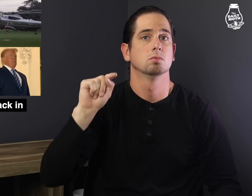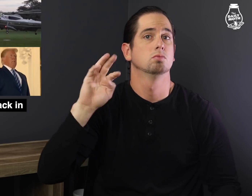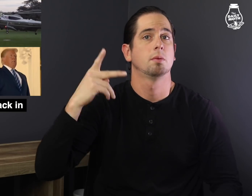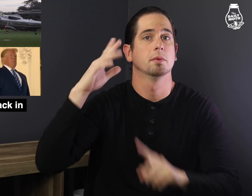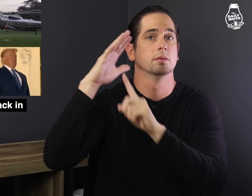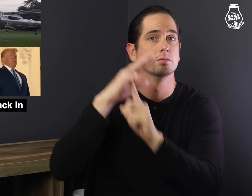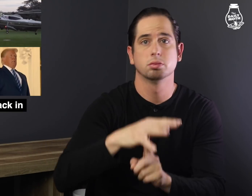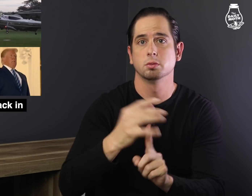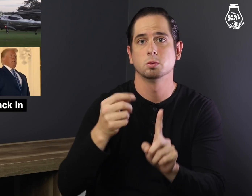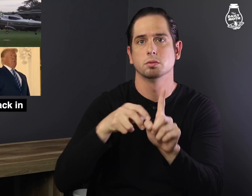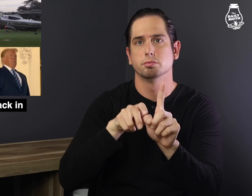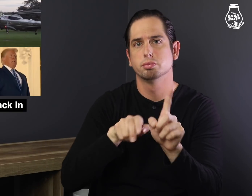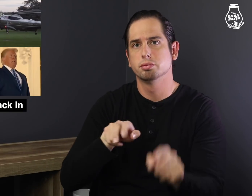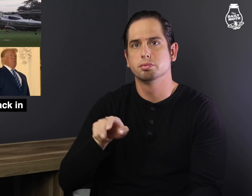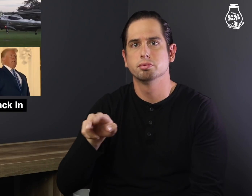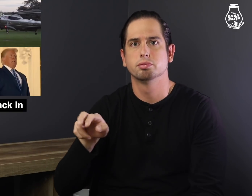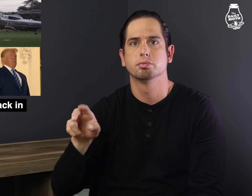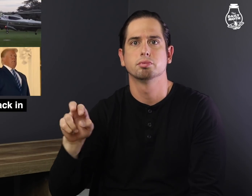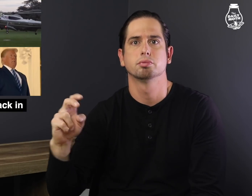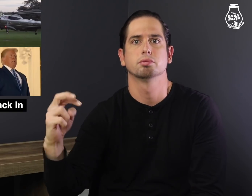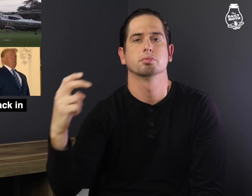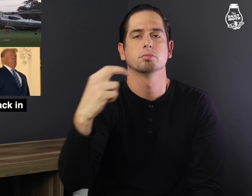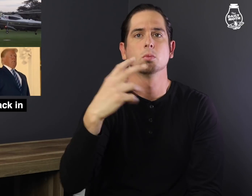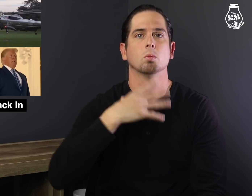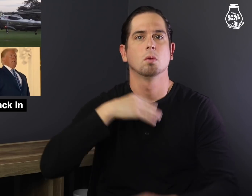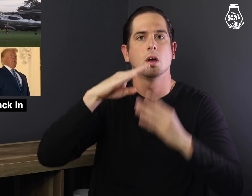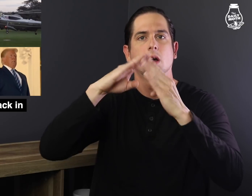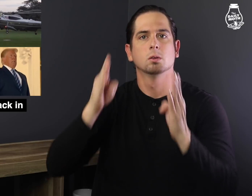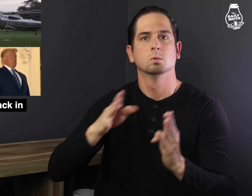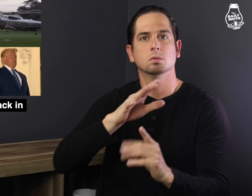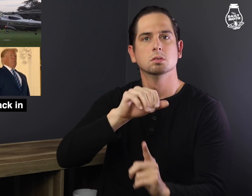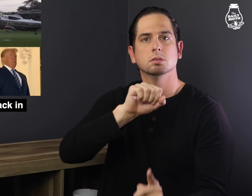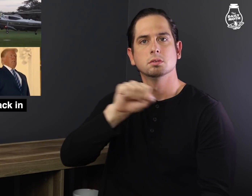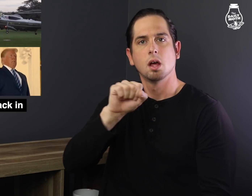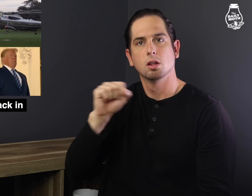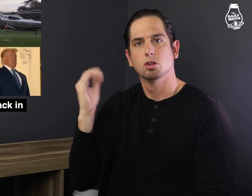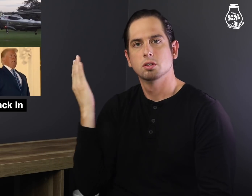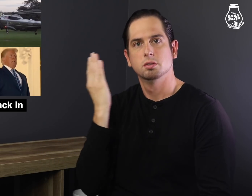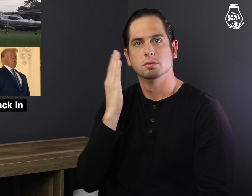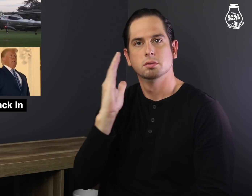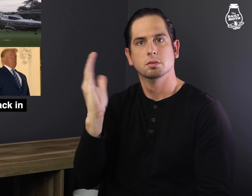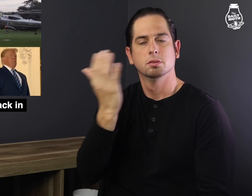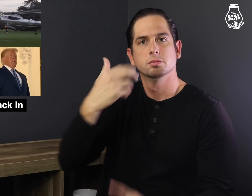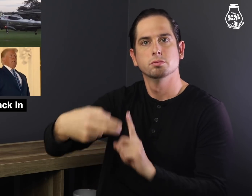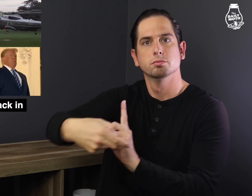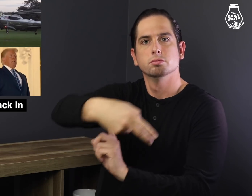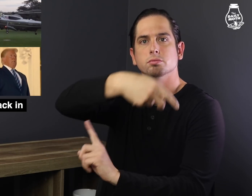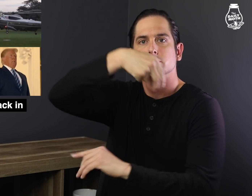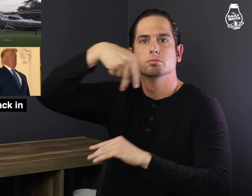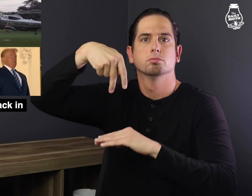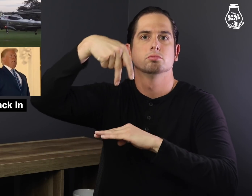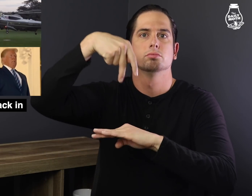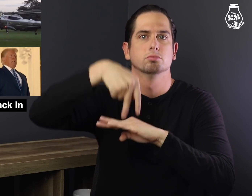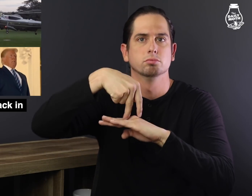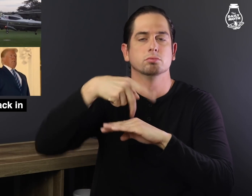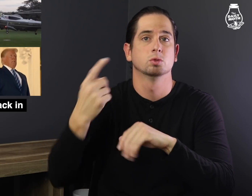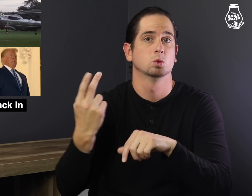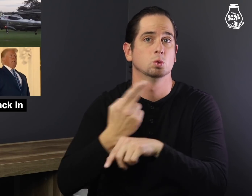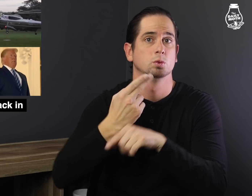Trump walked up the stairs on the southern facade,